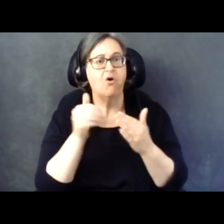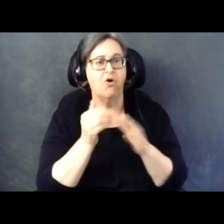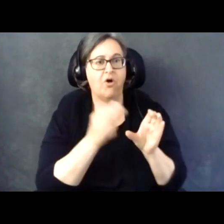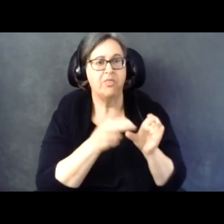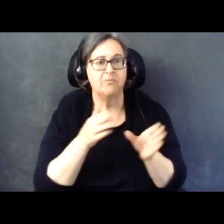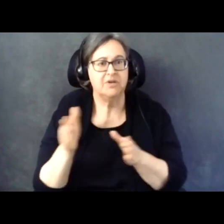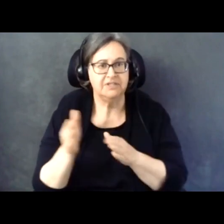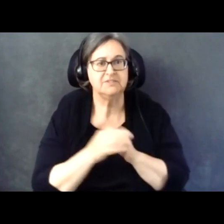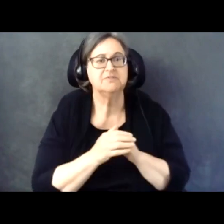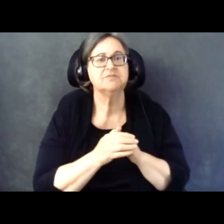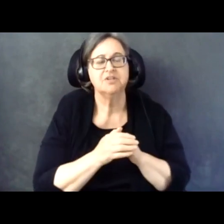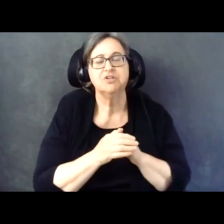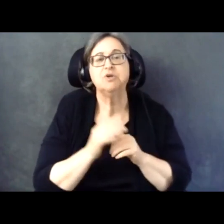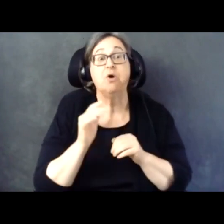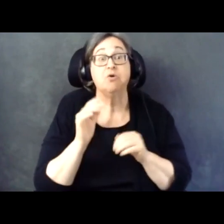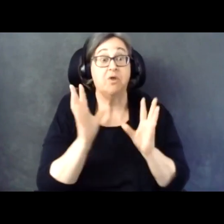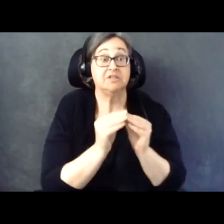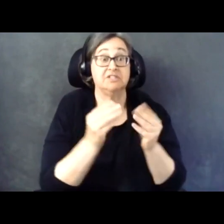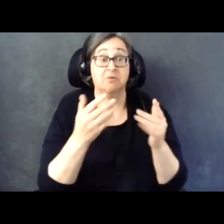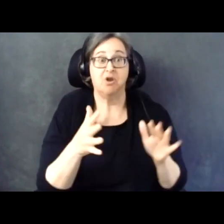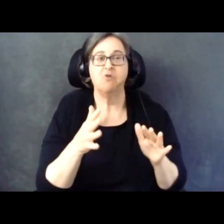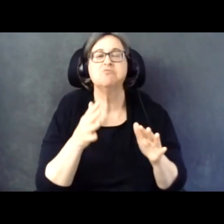So be on the lookout for that link.